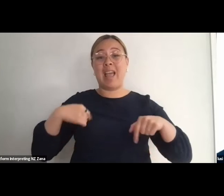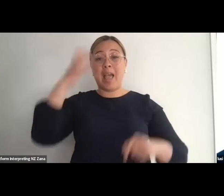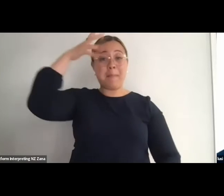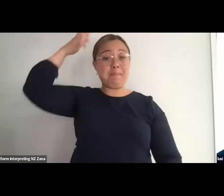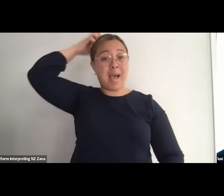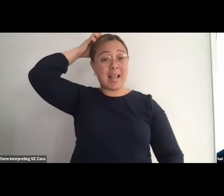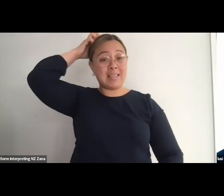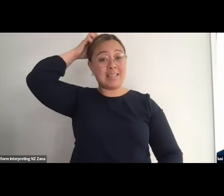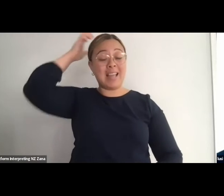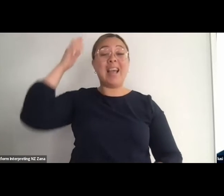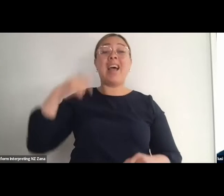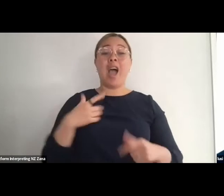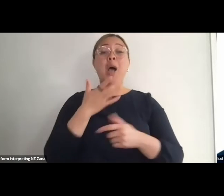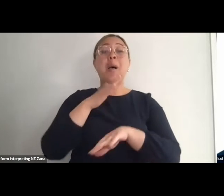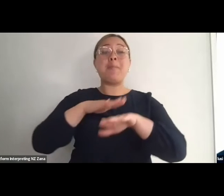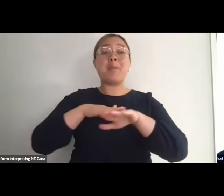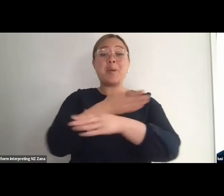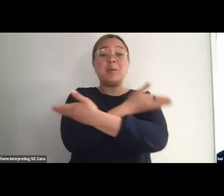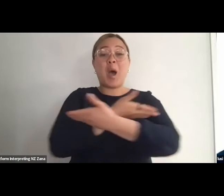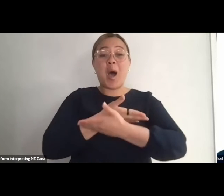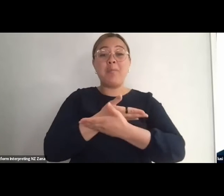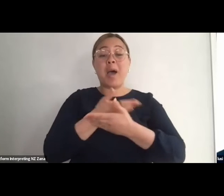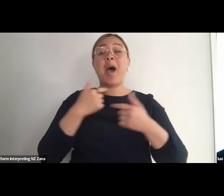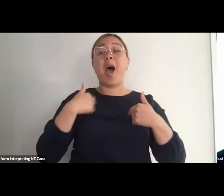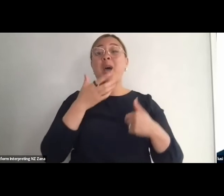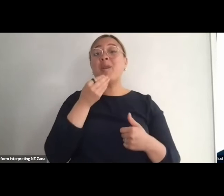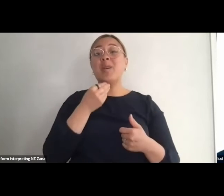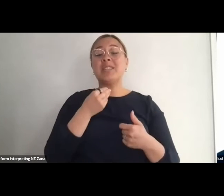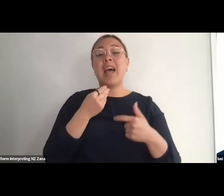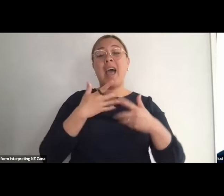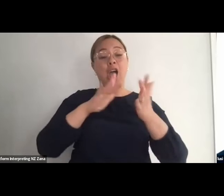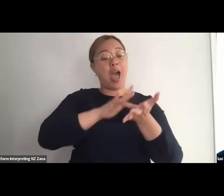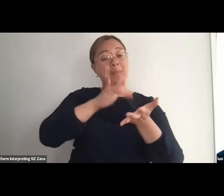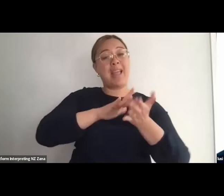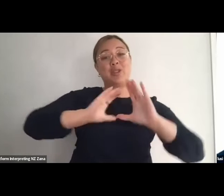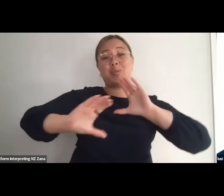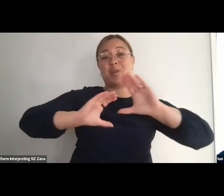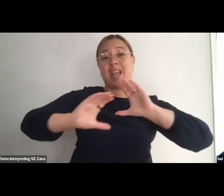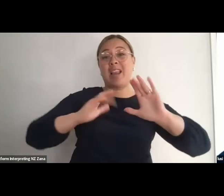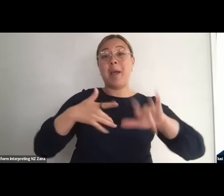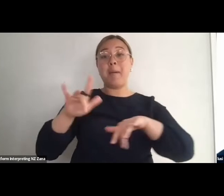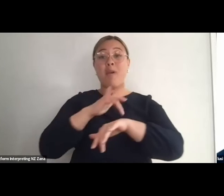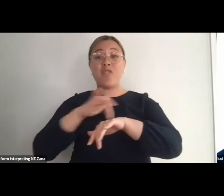and also I use an iPad to communicate. I've been performing for 26 years with Touch Compass and